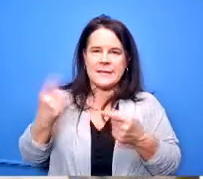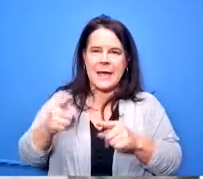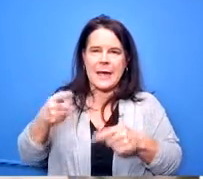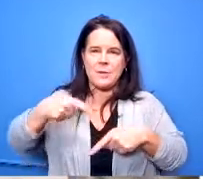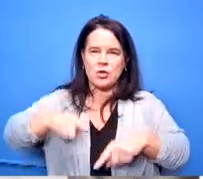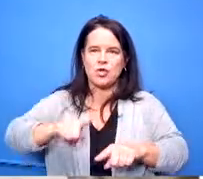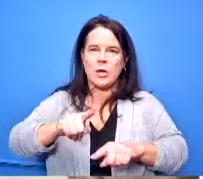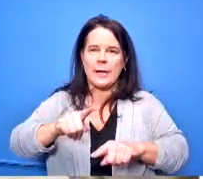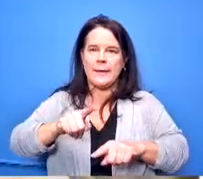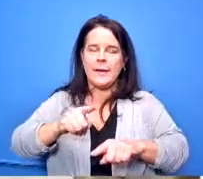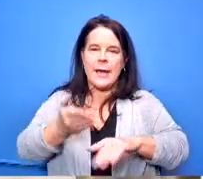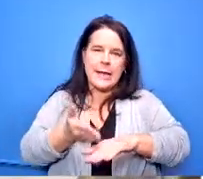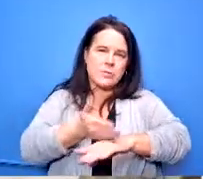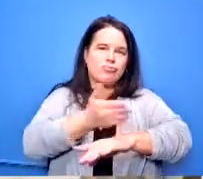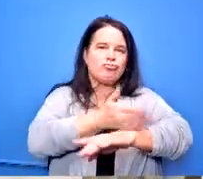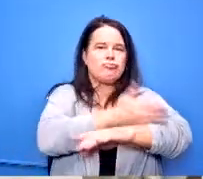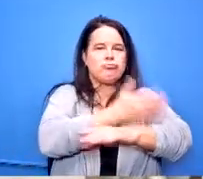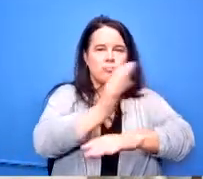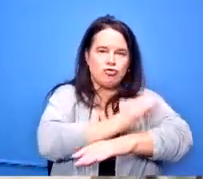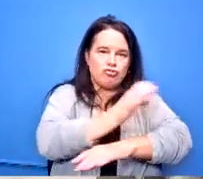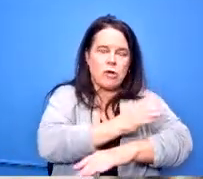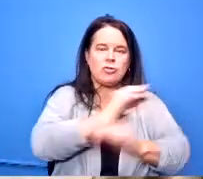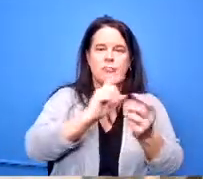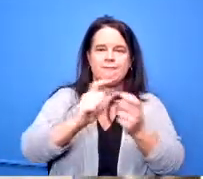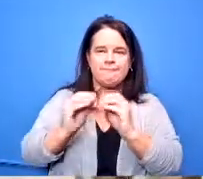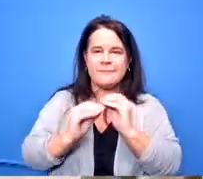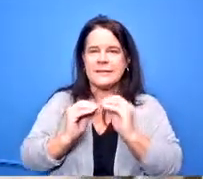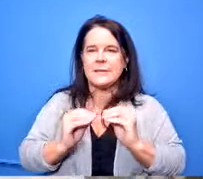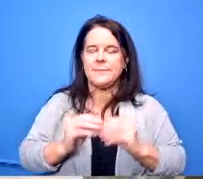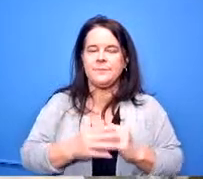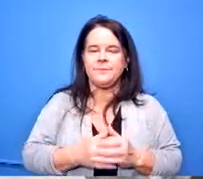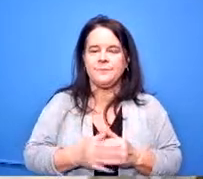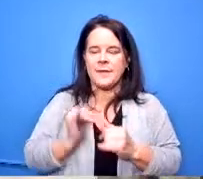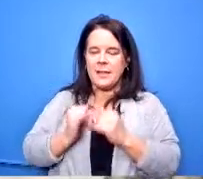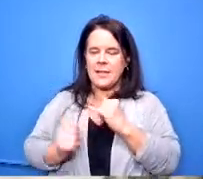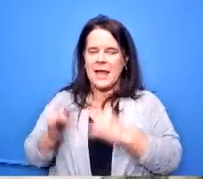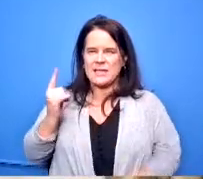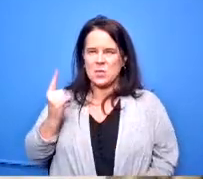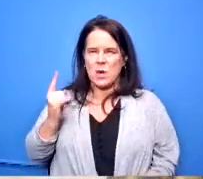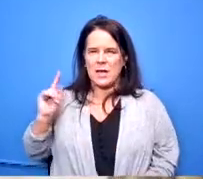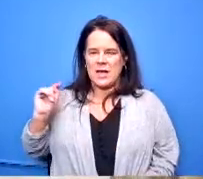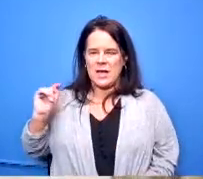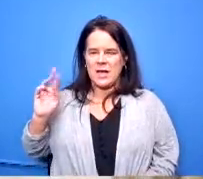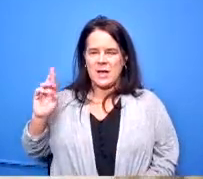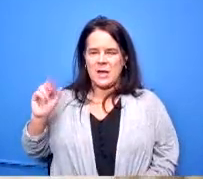welcome stadium and then the last one is the train company um it's the annual planned maintenance for